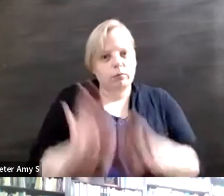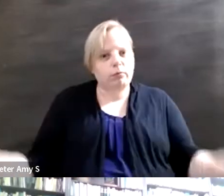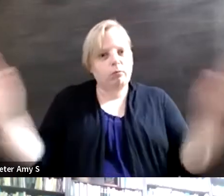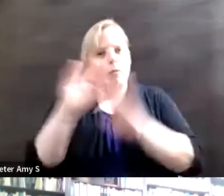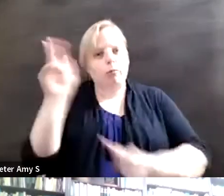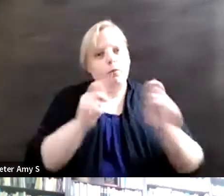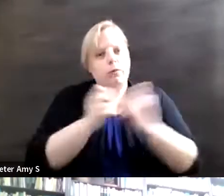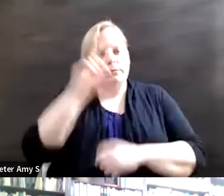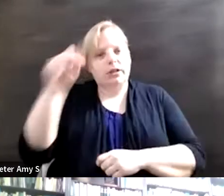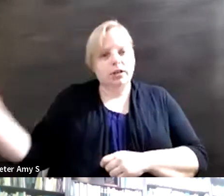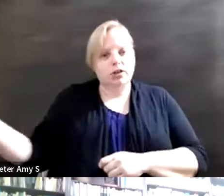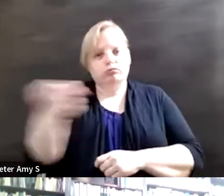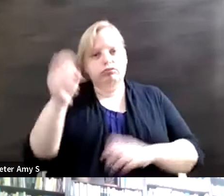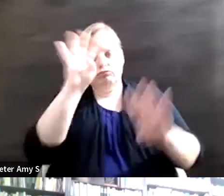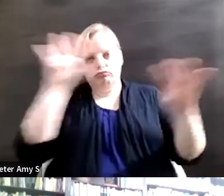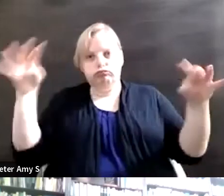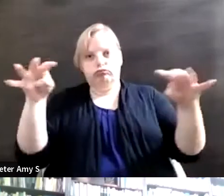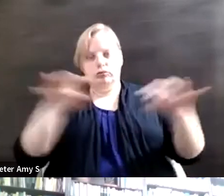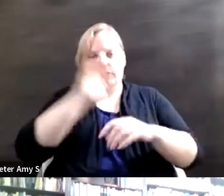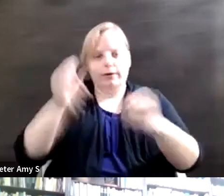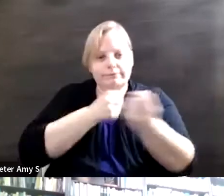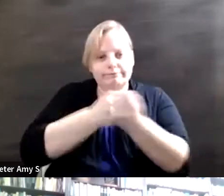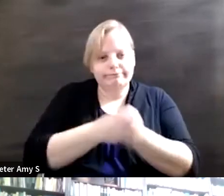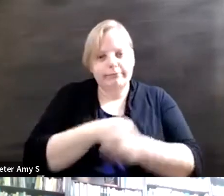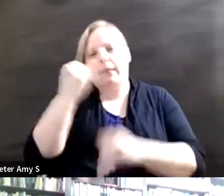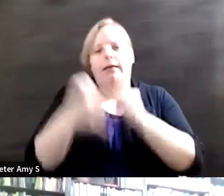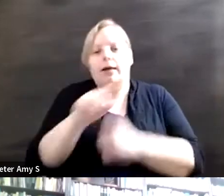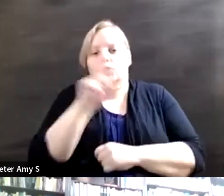at the center of their own advocacy. I guess my last question would be if people wanted to learn